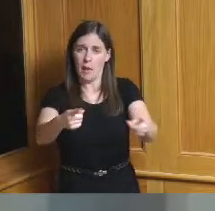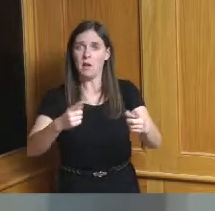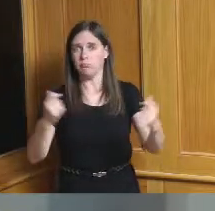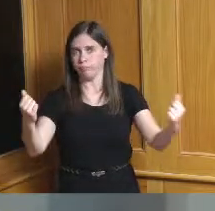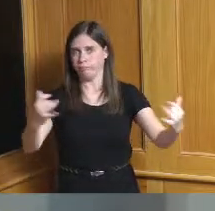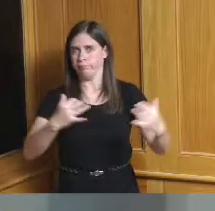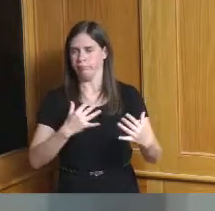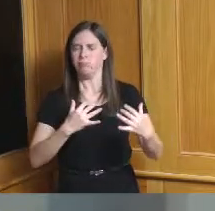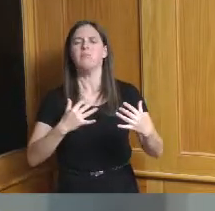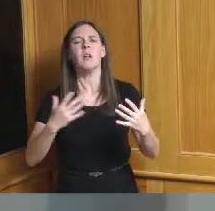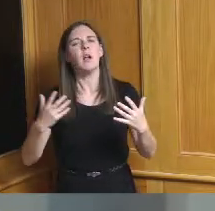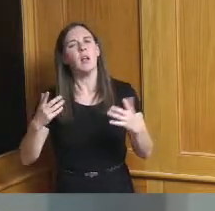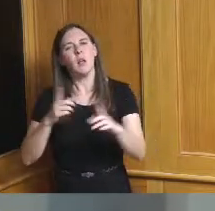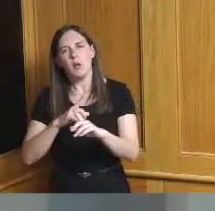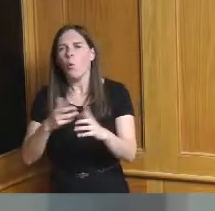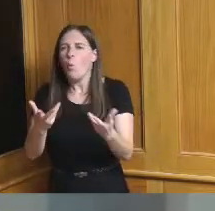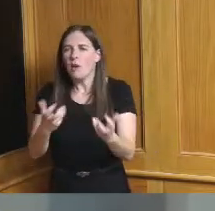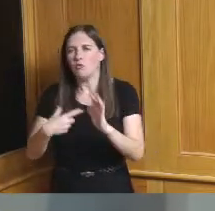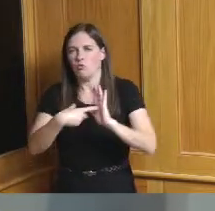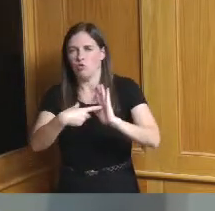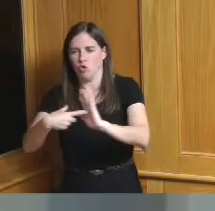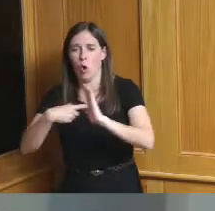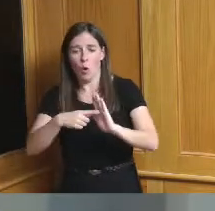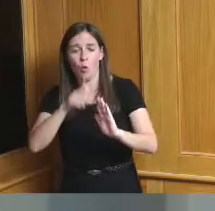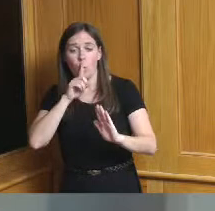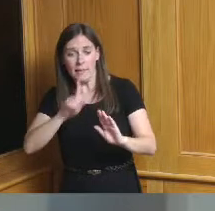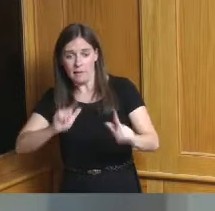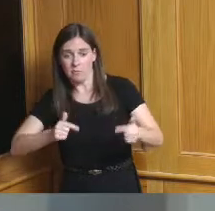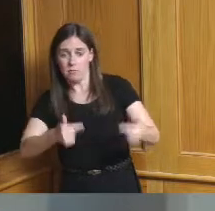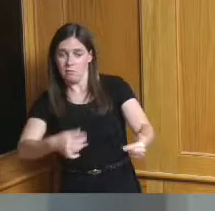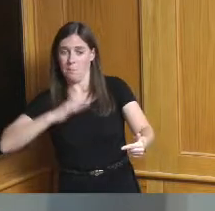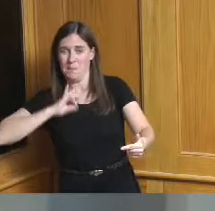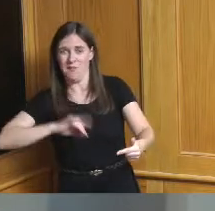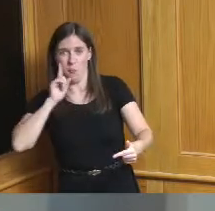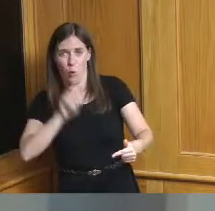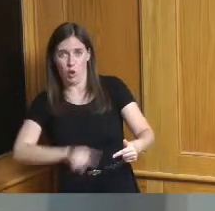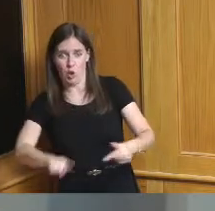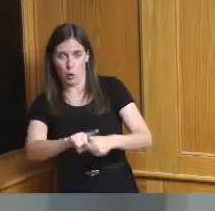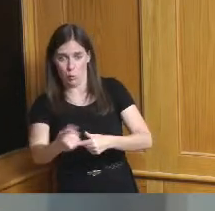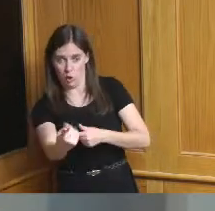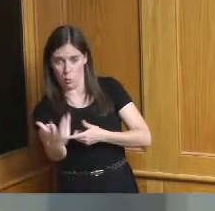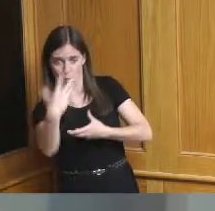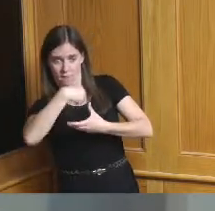show them how it's advantageous for them to be involved in shared services also so thank you